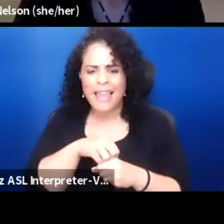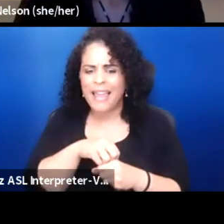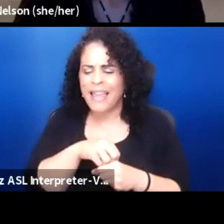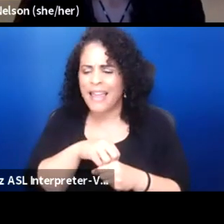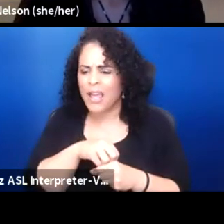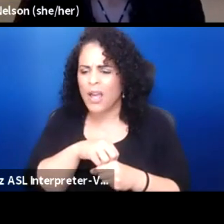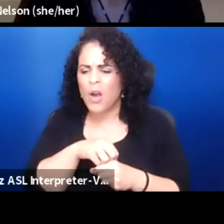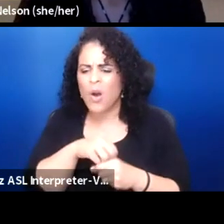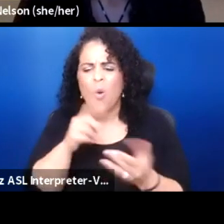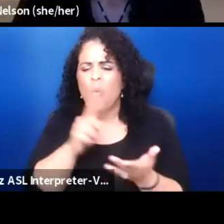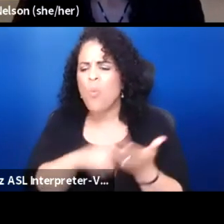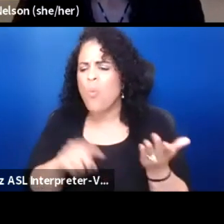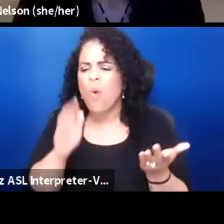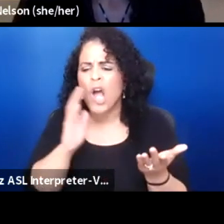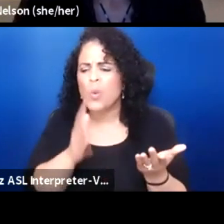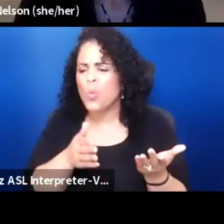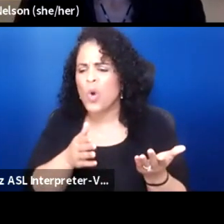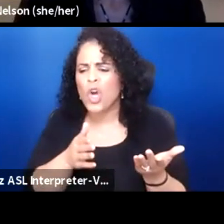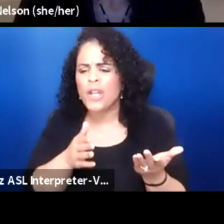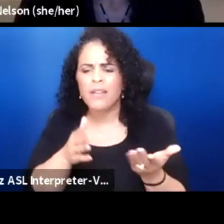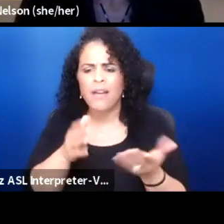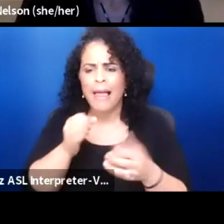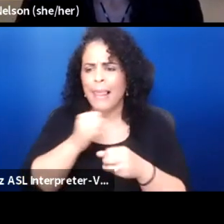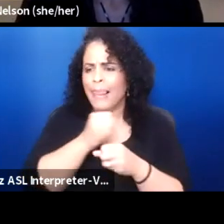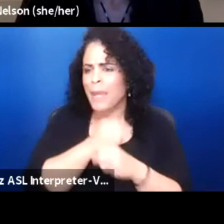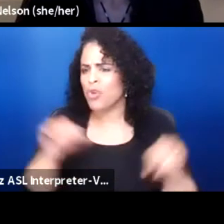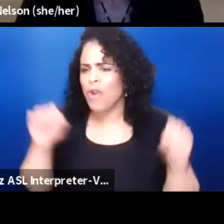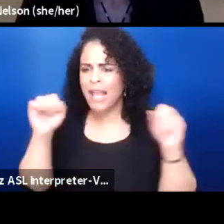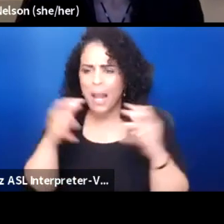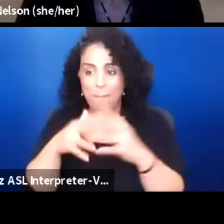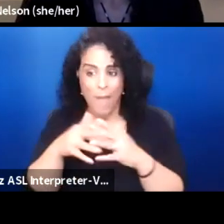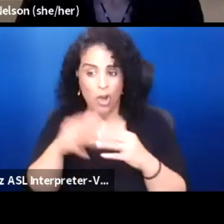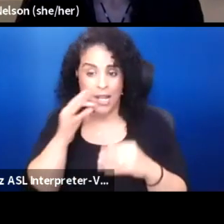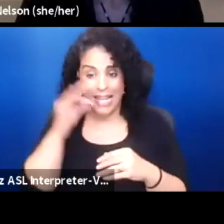what would a liberated American Indian theater look like to you?